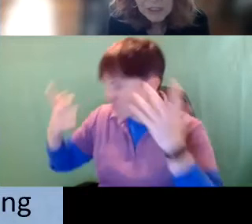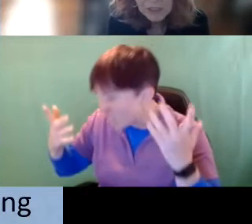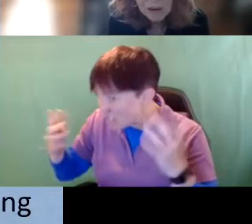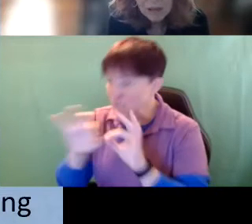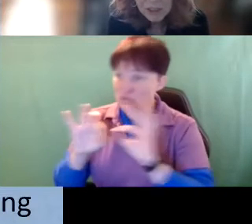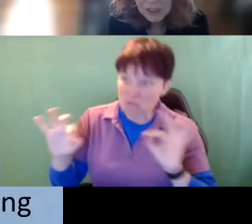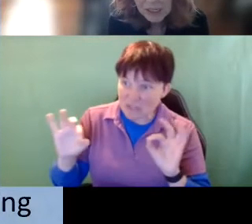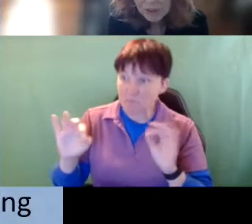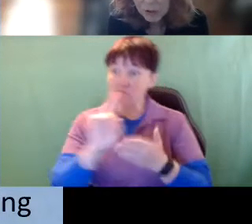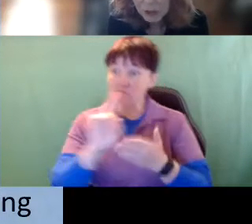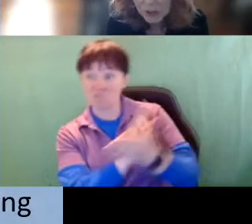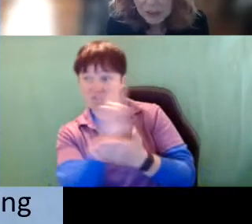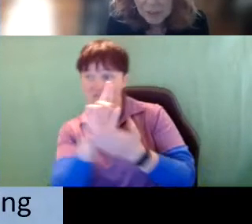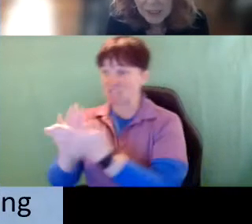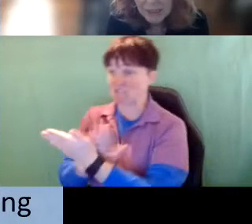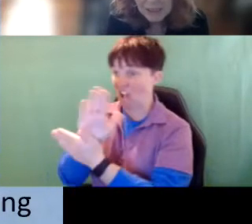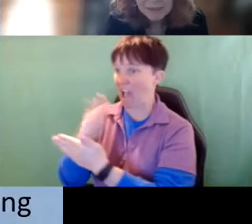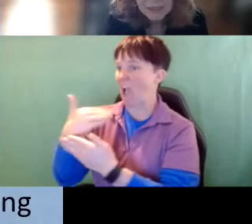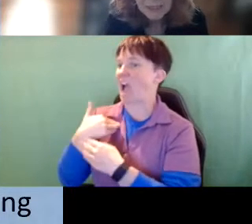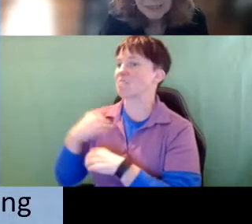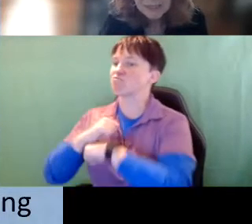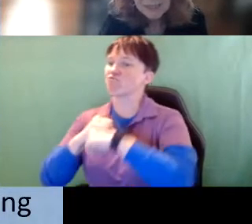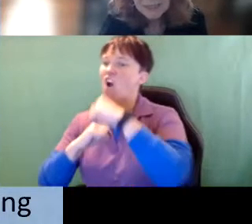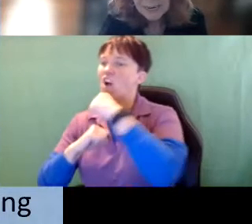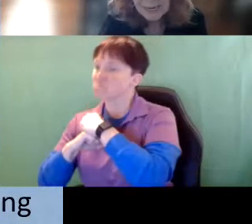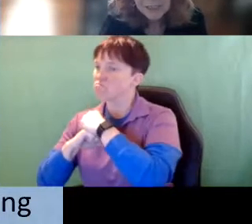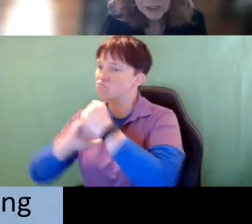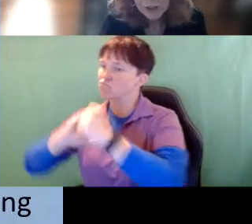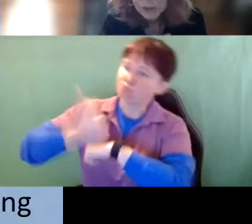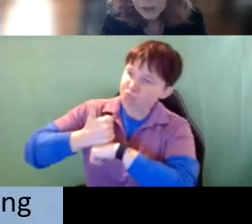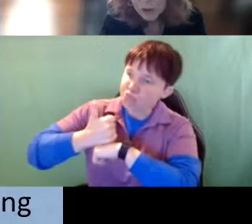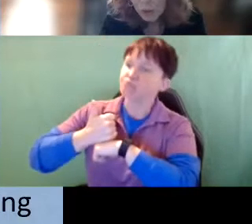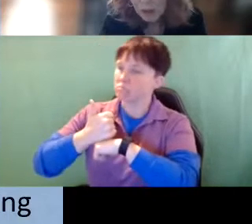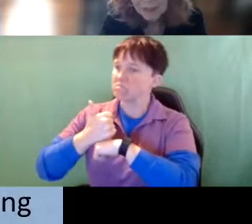Universities and colleges have structures in place to sustain and to ensure quality